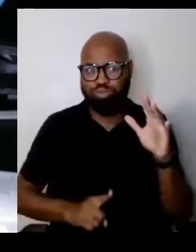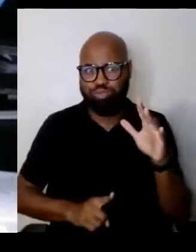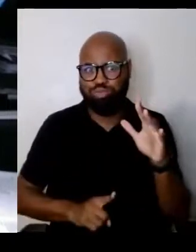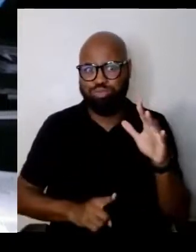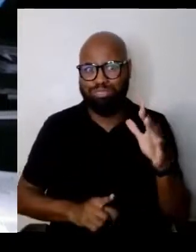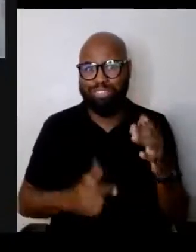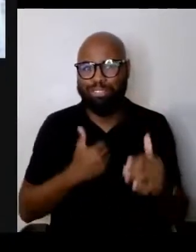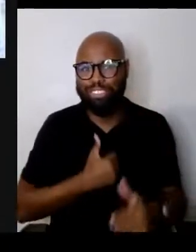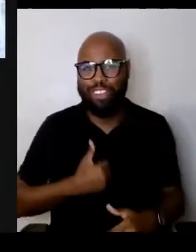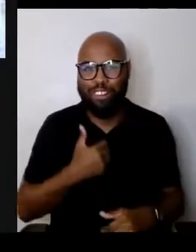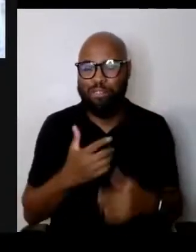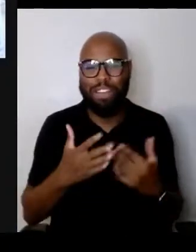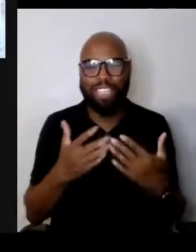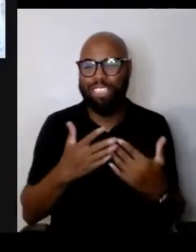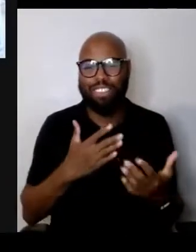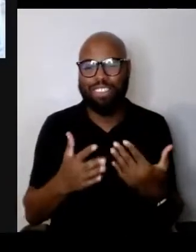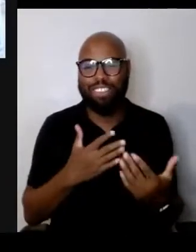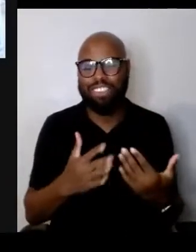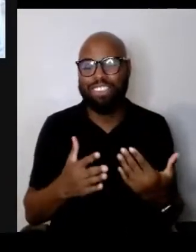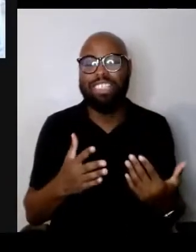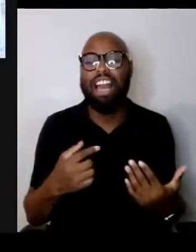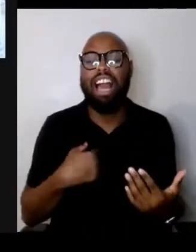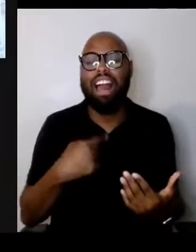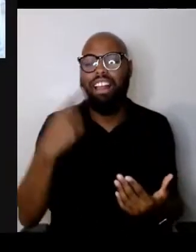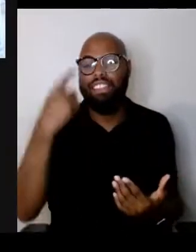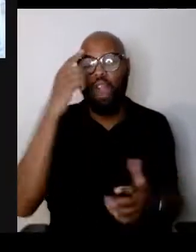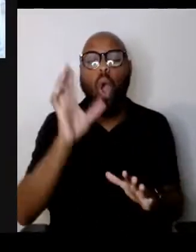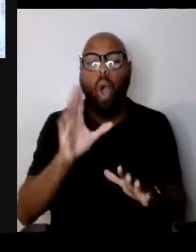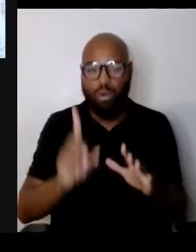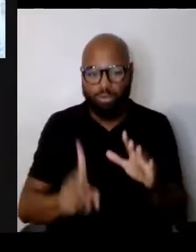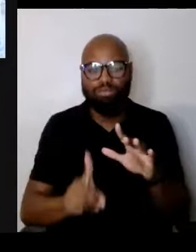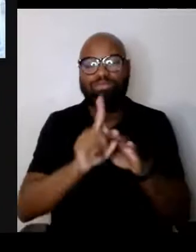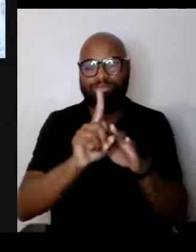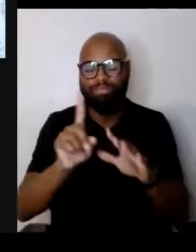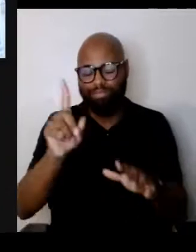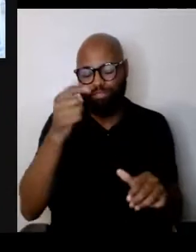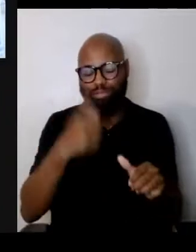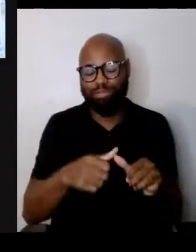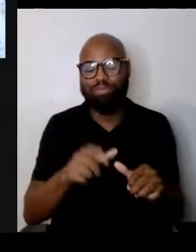I think that, oh yes. So having come from that background,